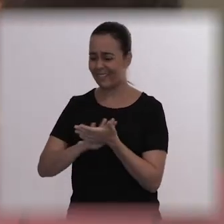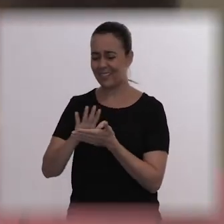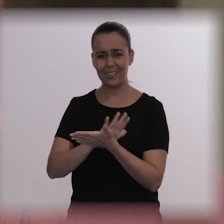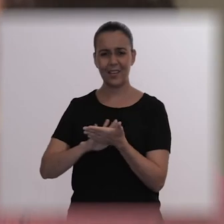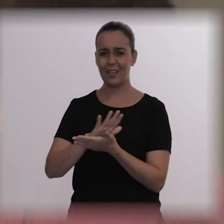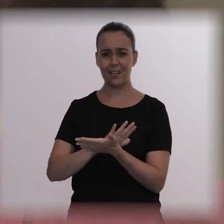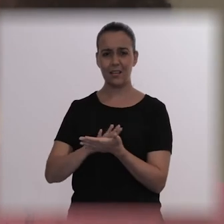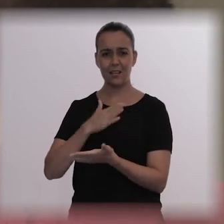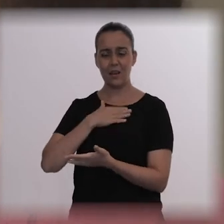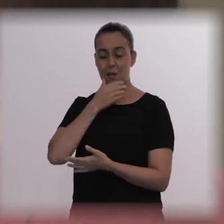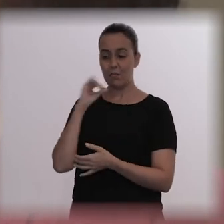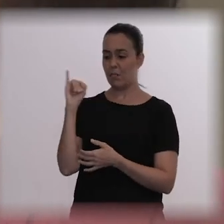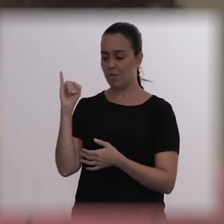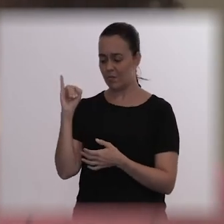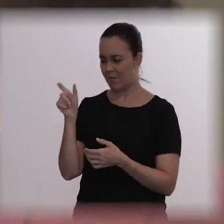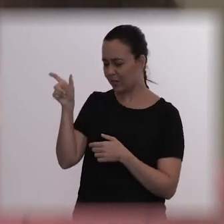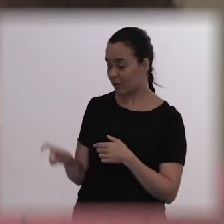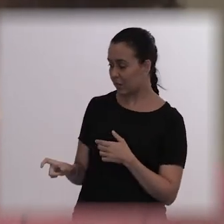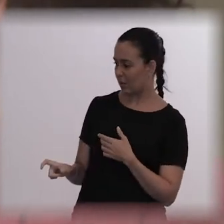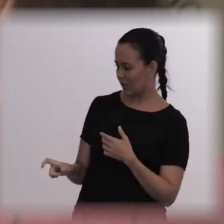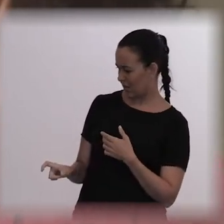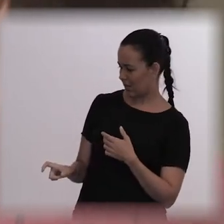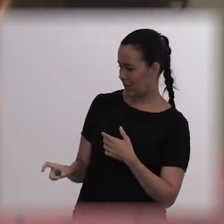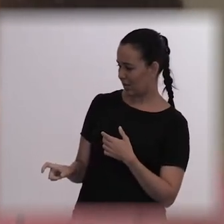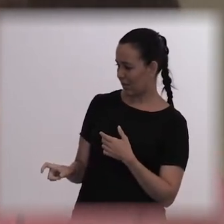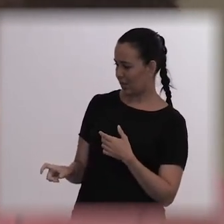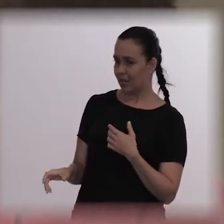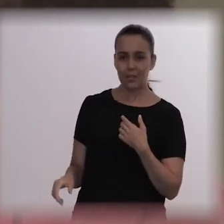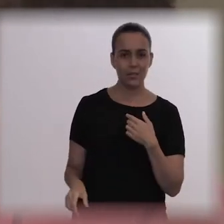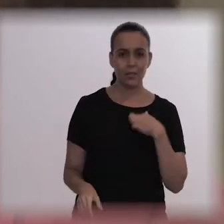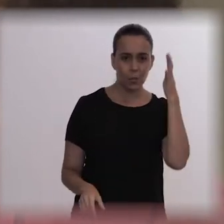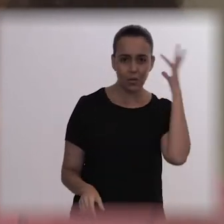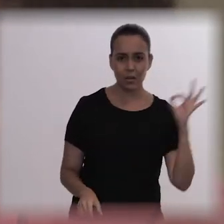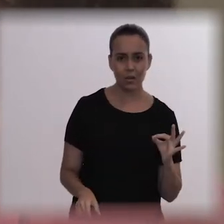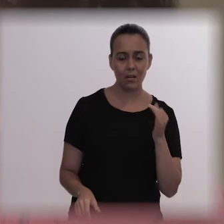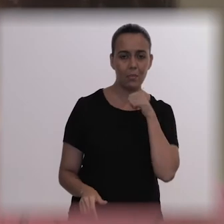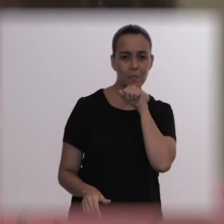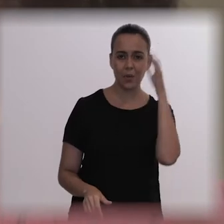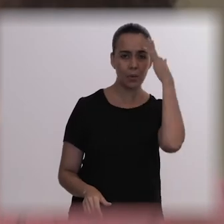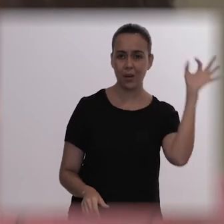We started ... For us to understand what he was going through, because he didn't speak, it took a long time.